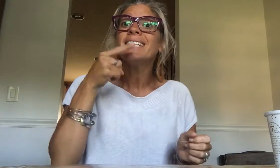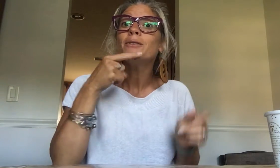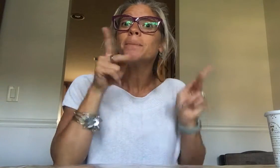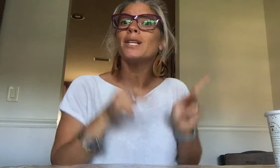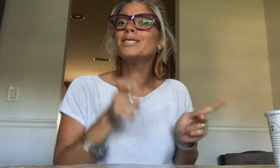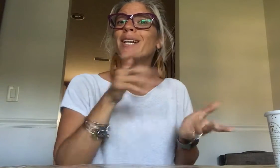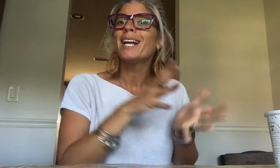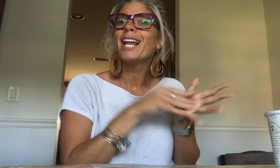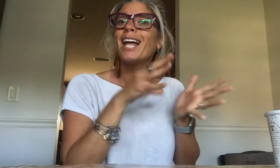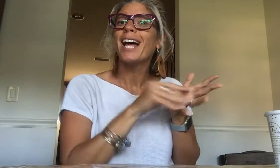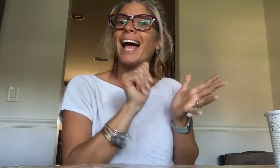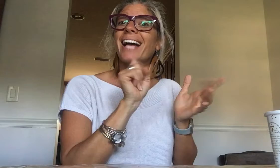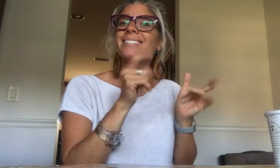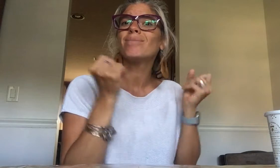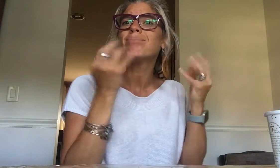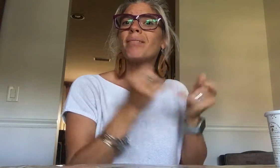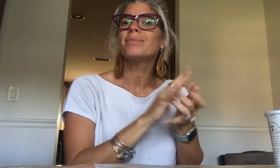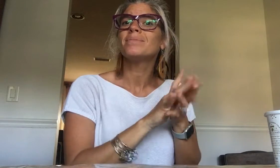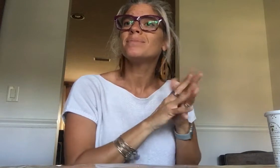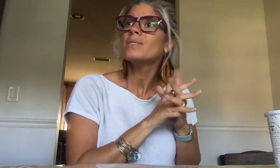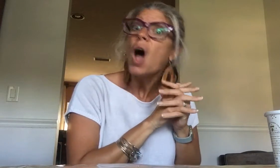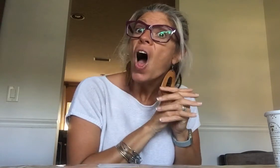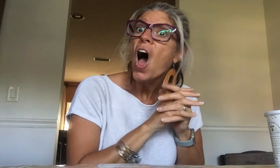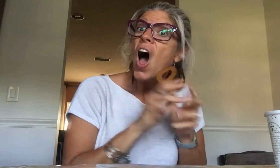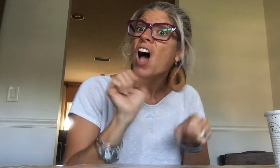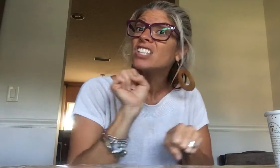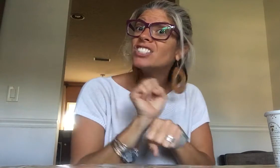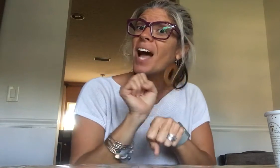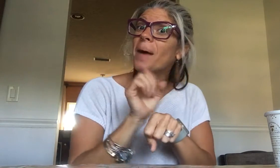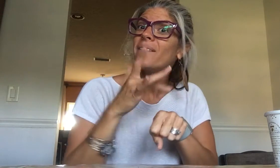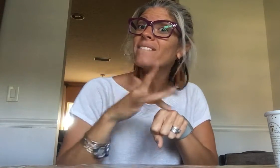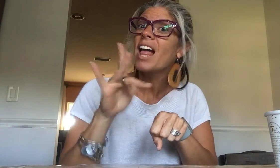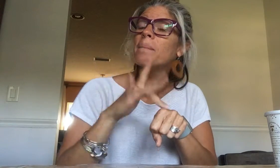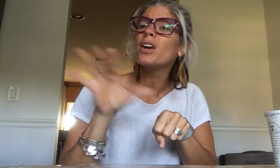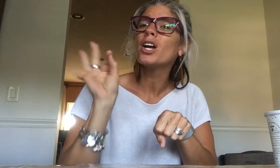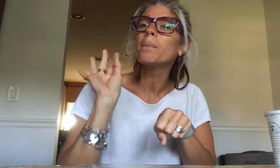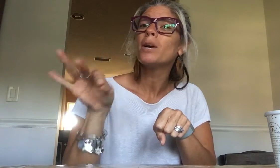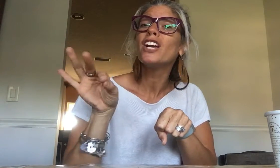Conversely, there's a Hearing person who learns ASL, goes through the necessary stuff, hears of an available job